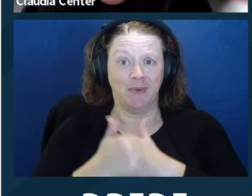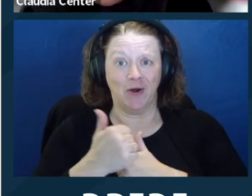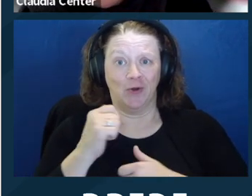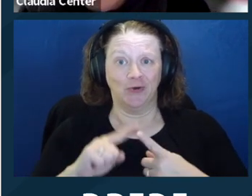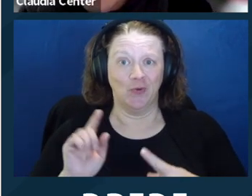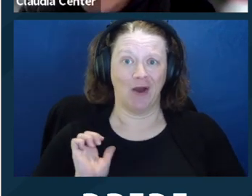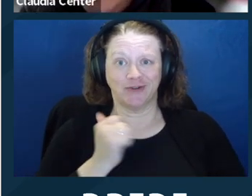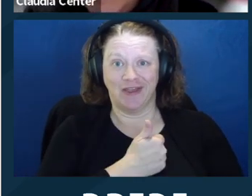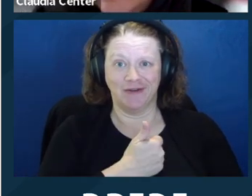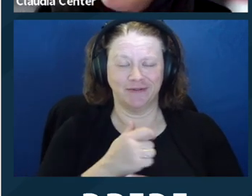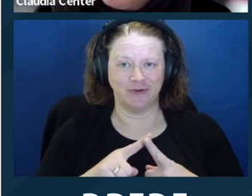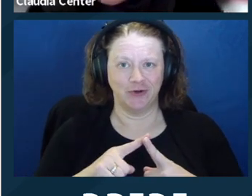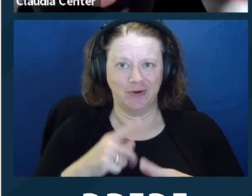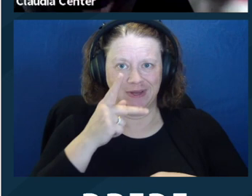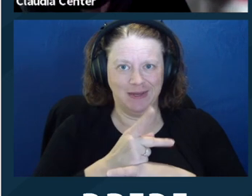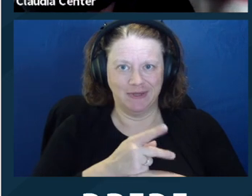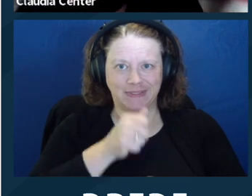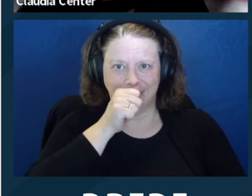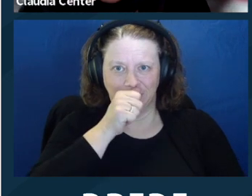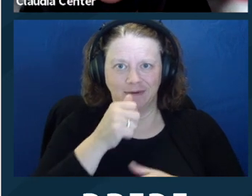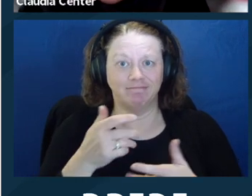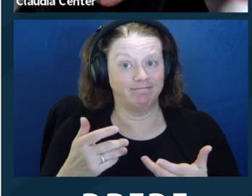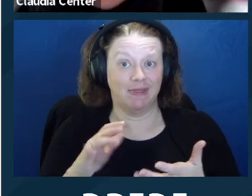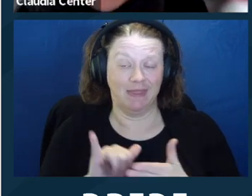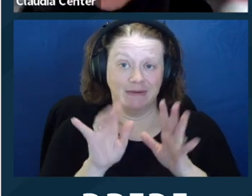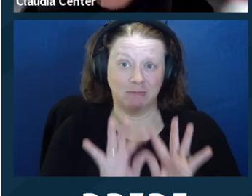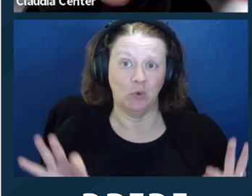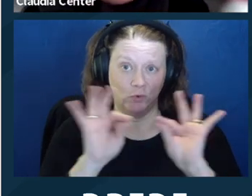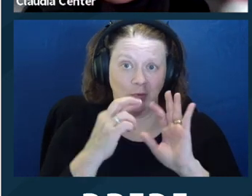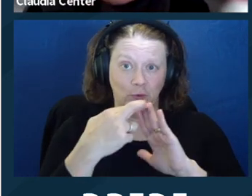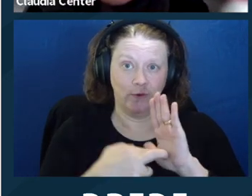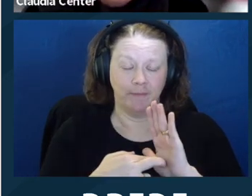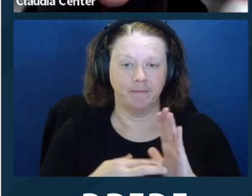So the next thing to look at is the evidence code, which is how the State of California